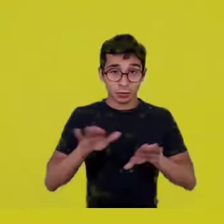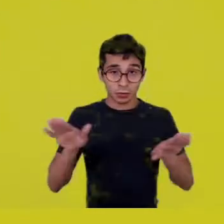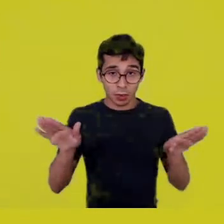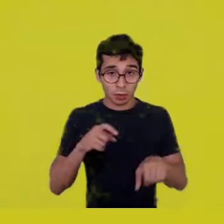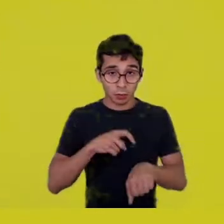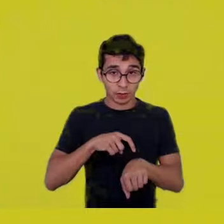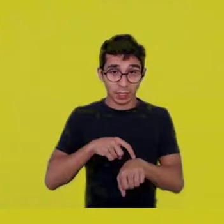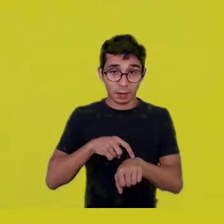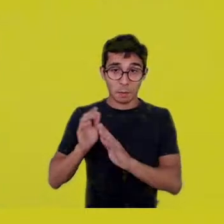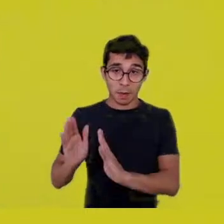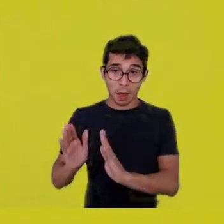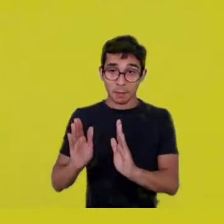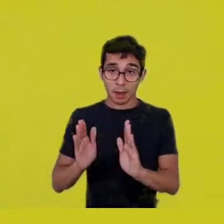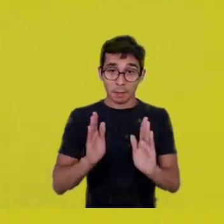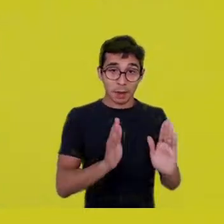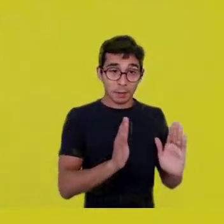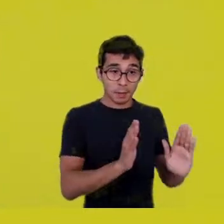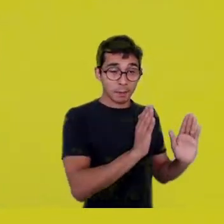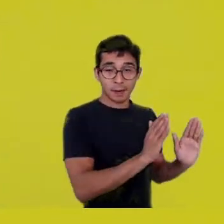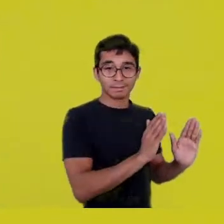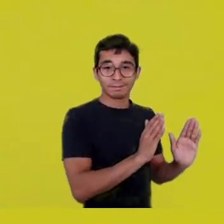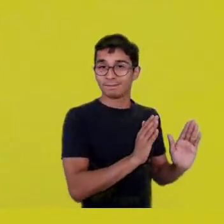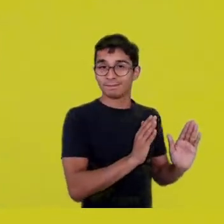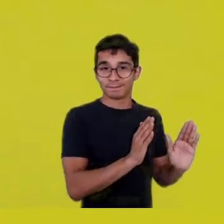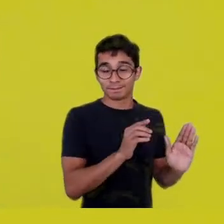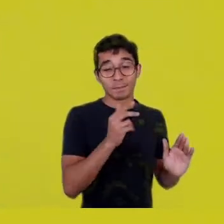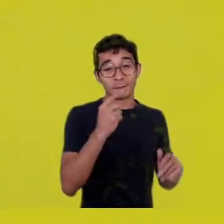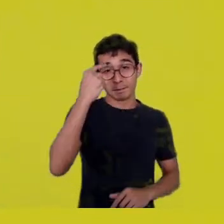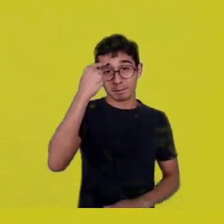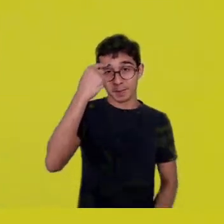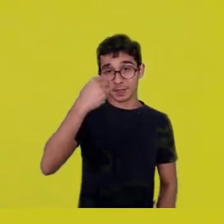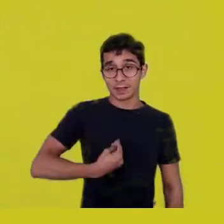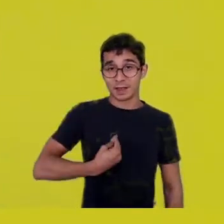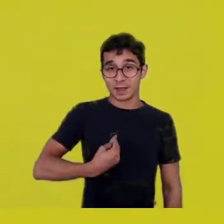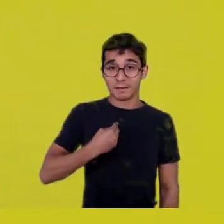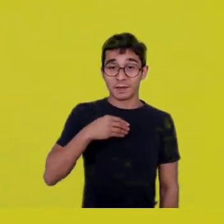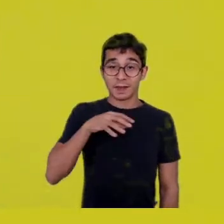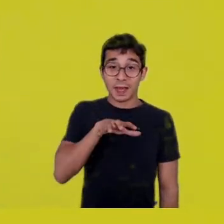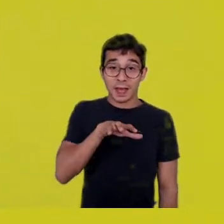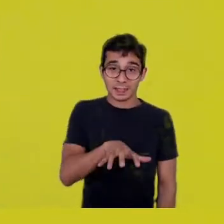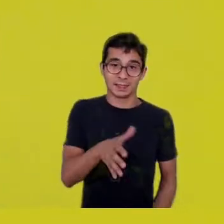That’s the parable of contemporary life,